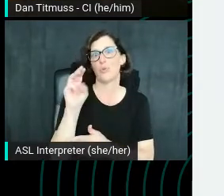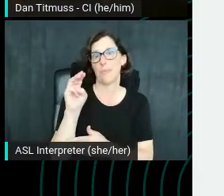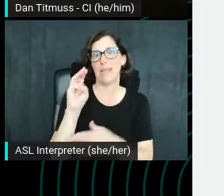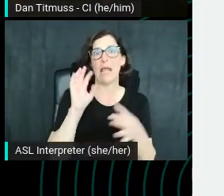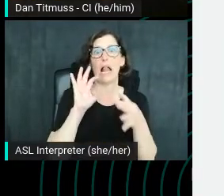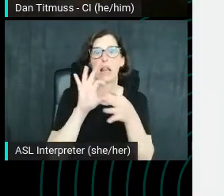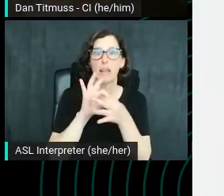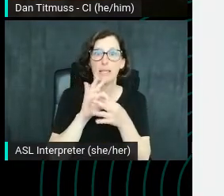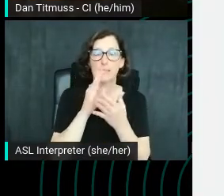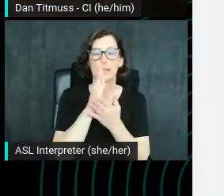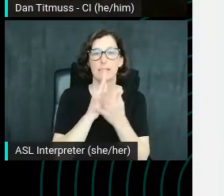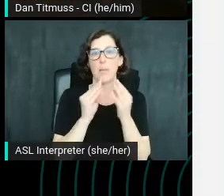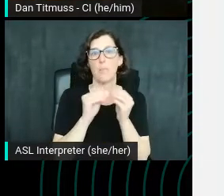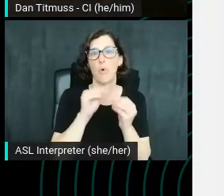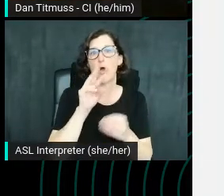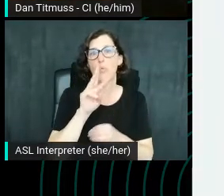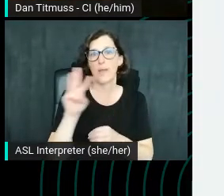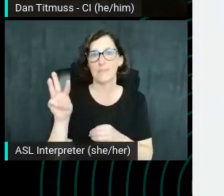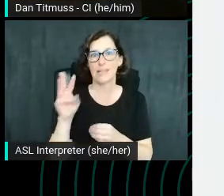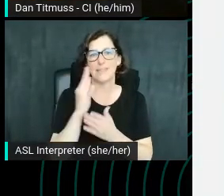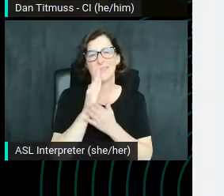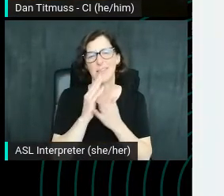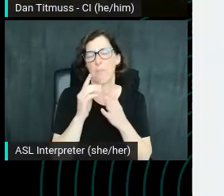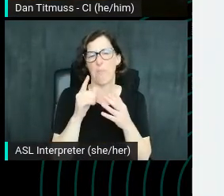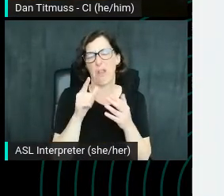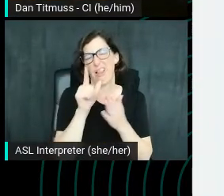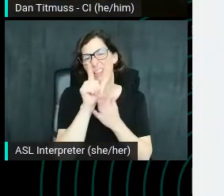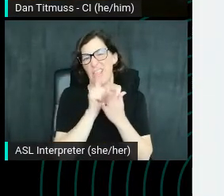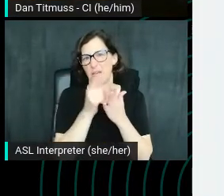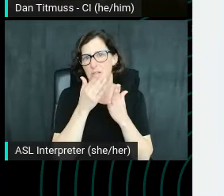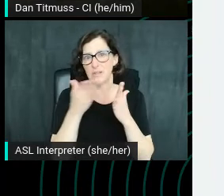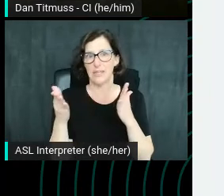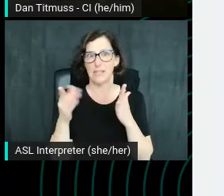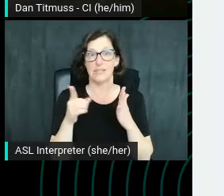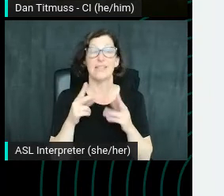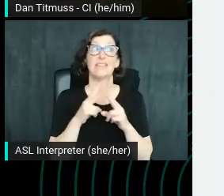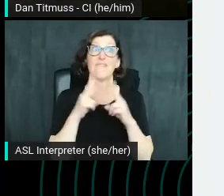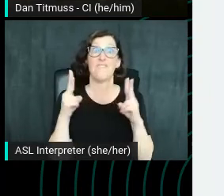websites as well as some like legal stuff. It's a really strong description.